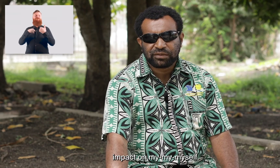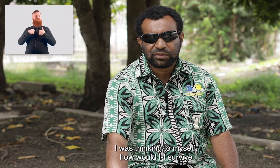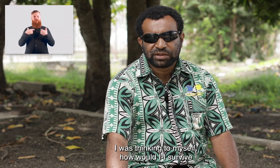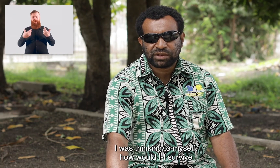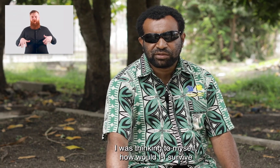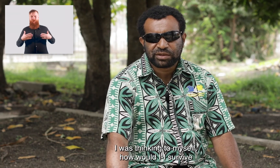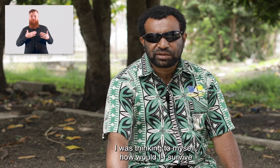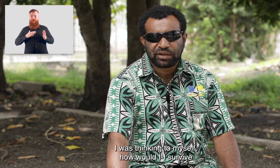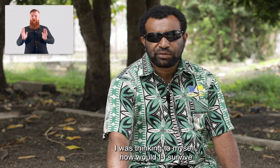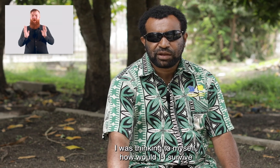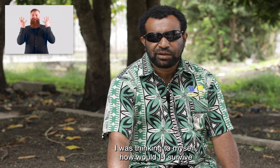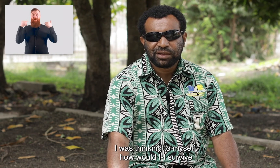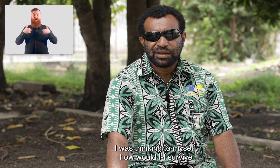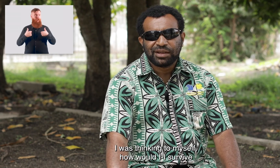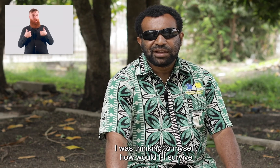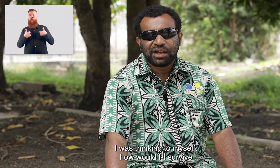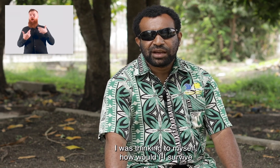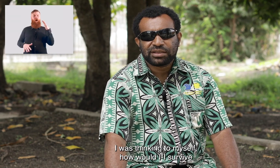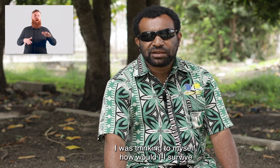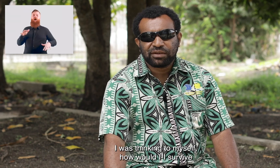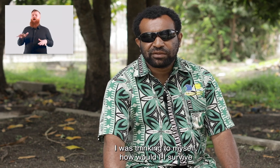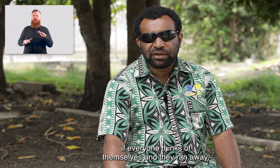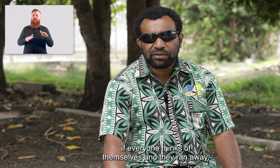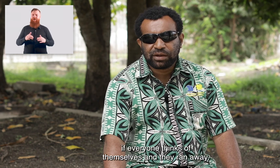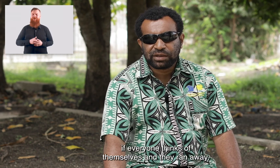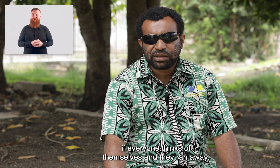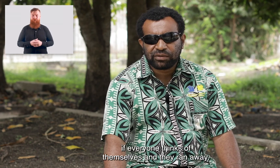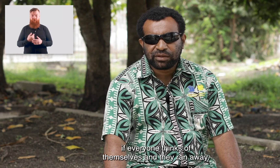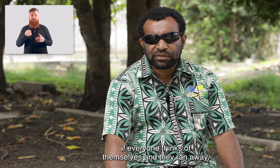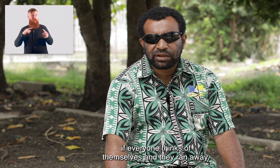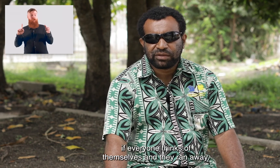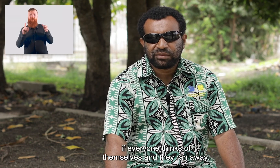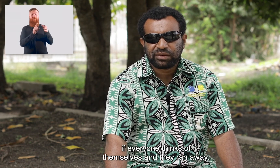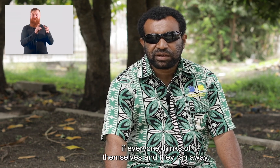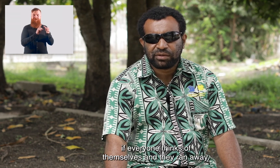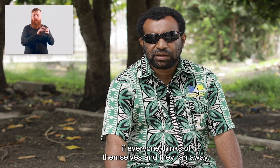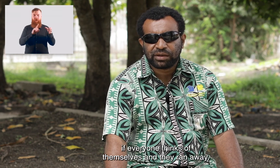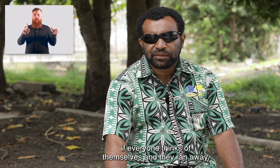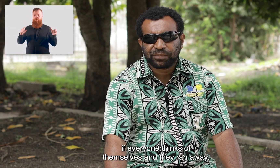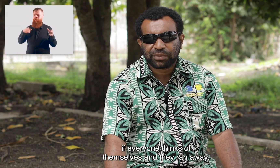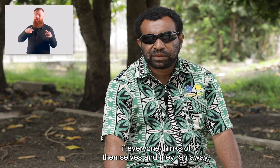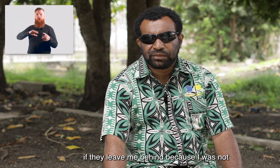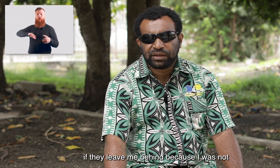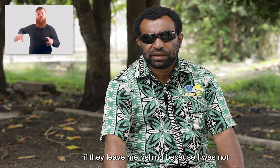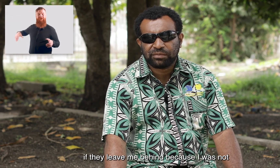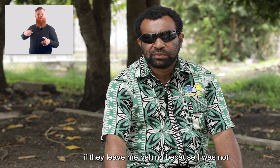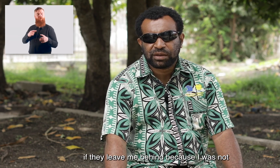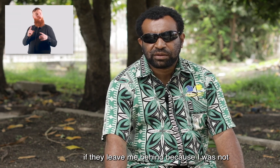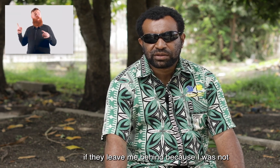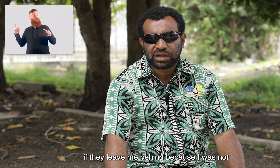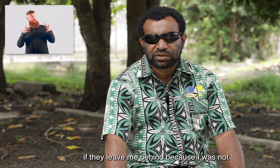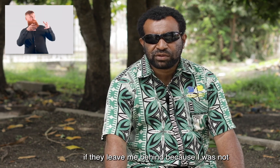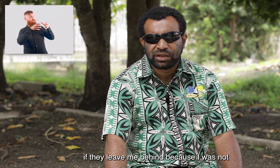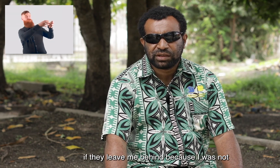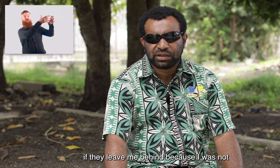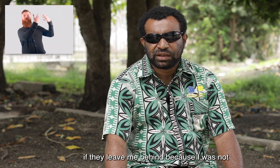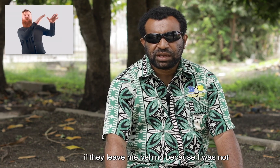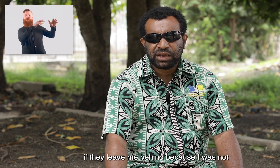I was thinking to myself, how would I-I survive if everyone thinks of themselves and they ran away, if they leave me behind because I was not